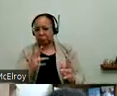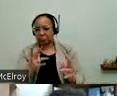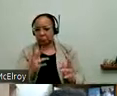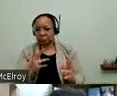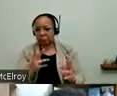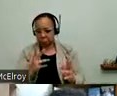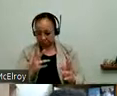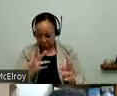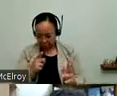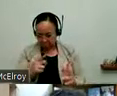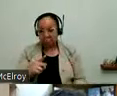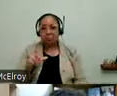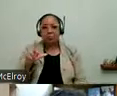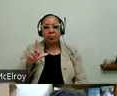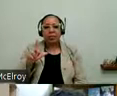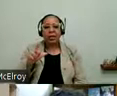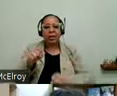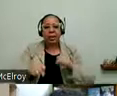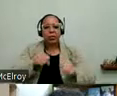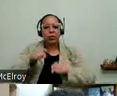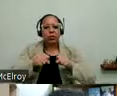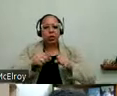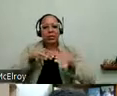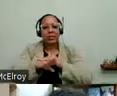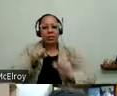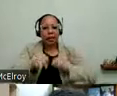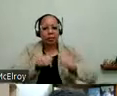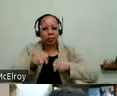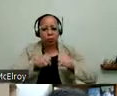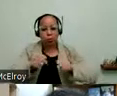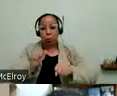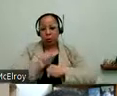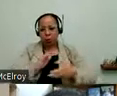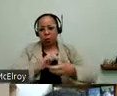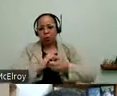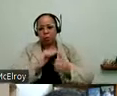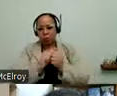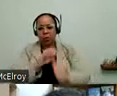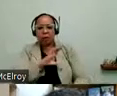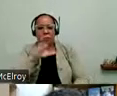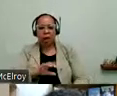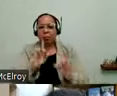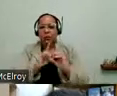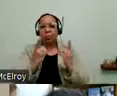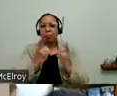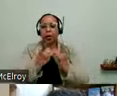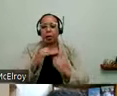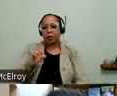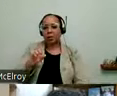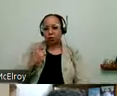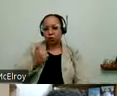transportation. MOPD works very closely with the Chicago Department of